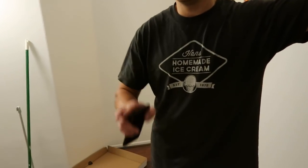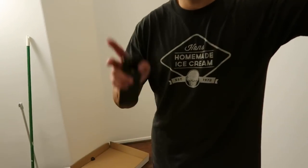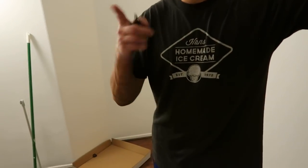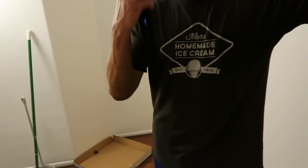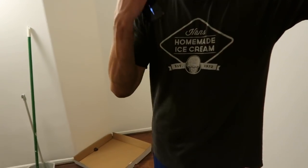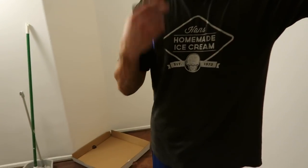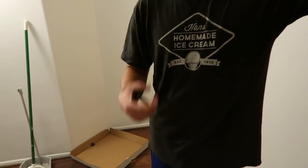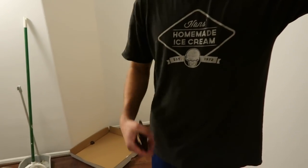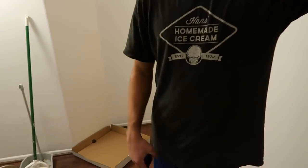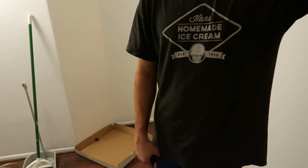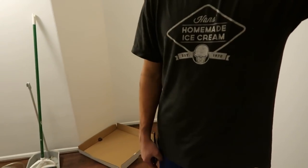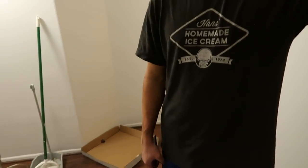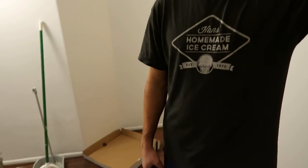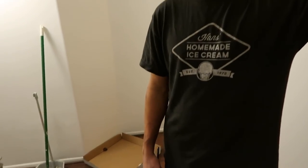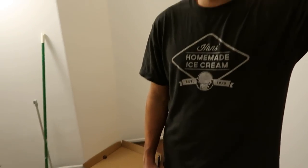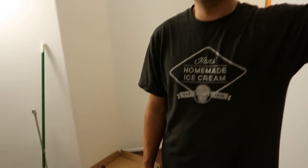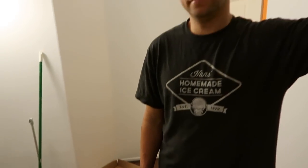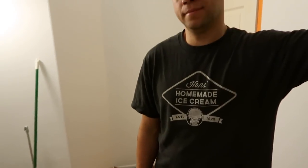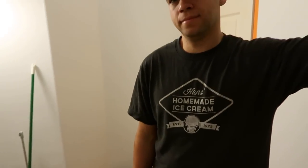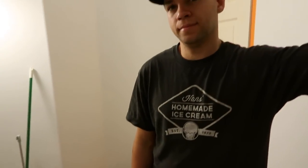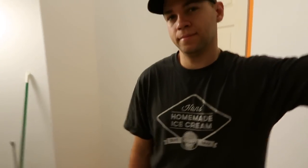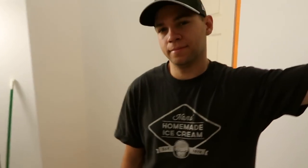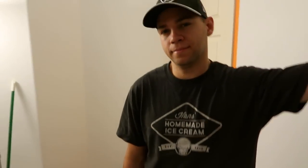Ready to go to sleep? E: * sneeze*